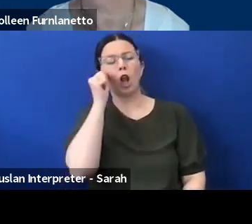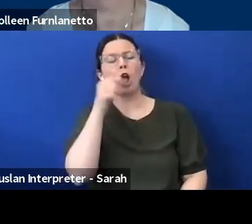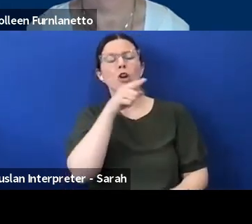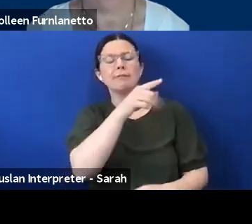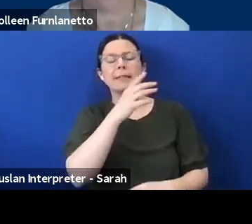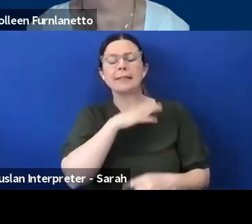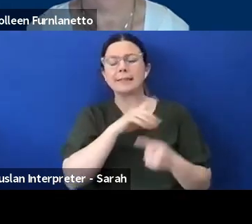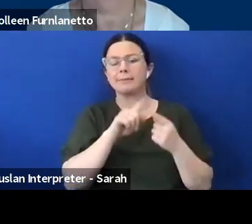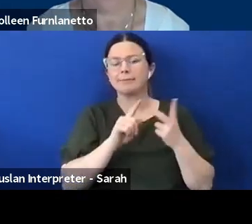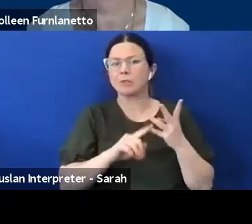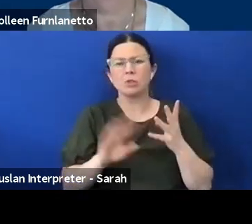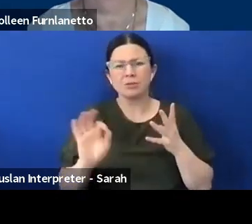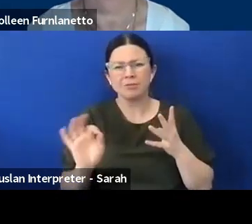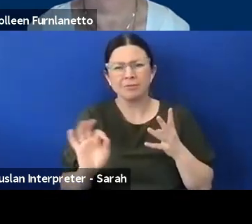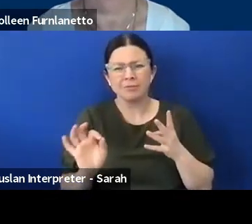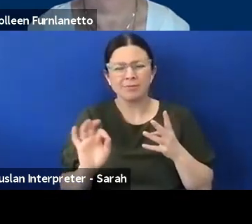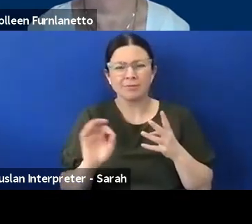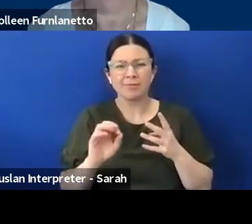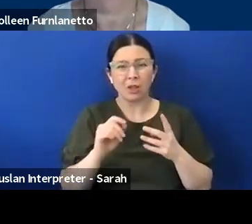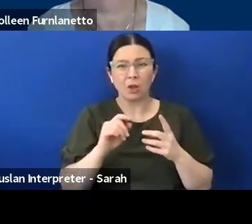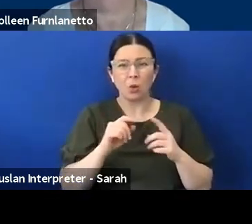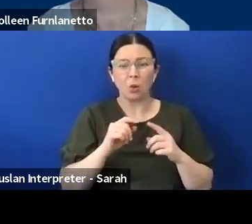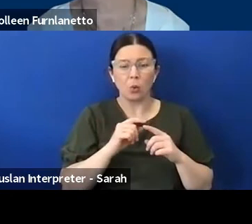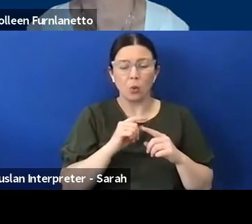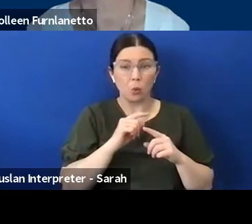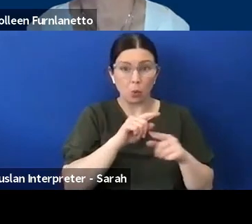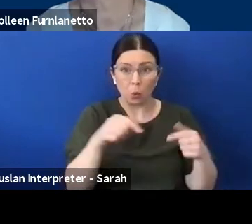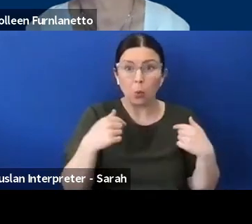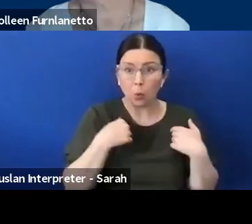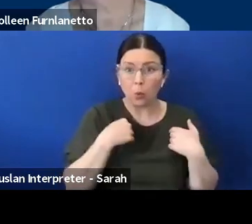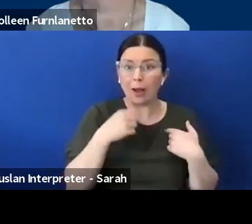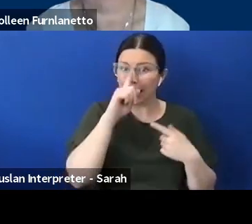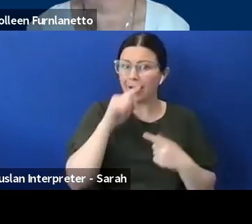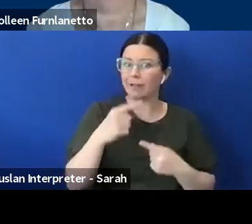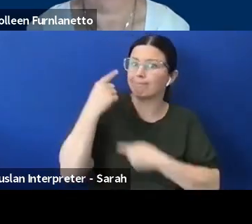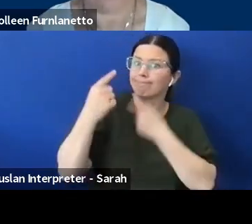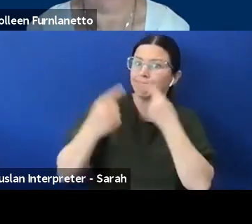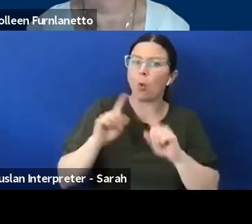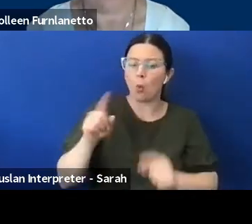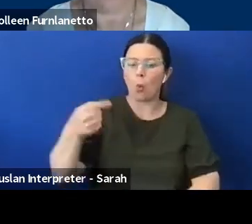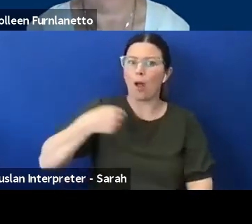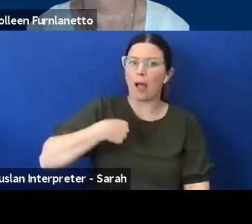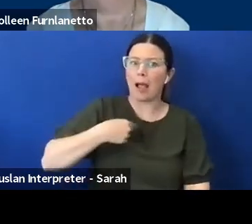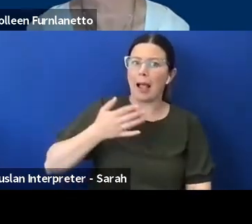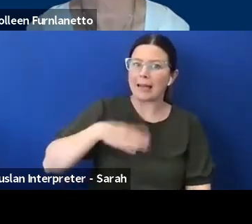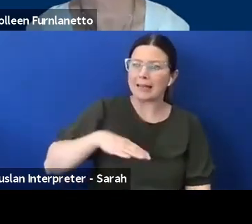many of us can communicate exactly what we would need in certain situations, what would be